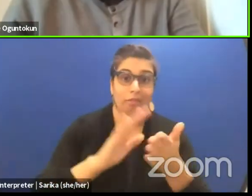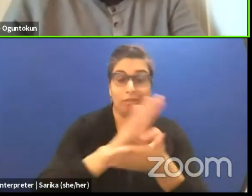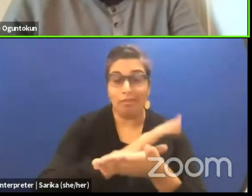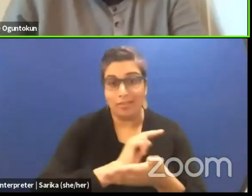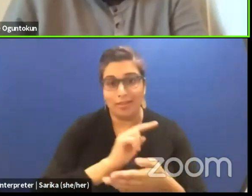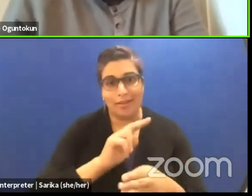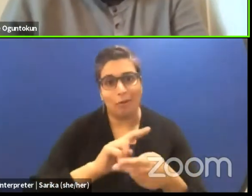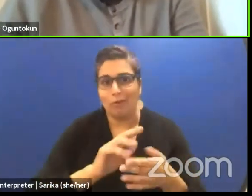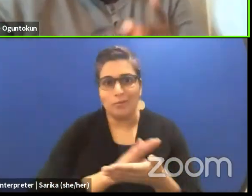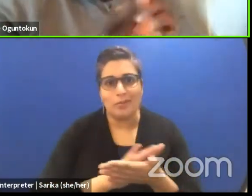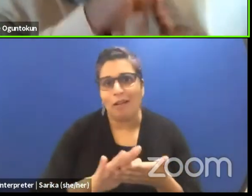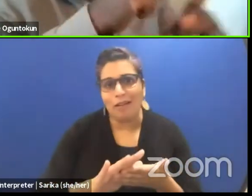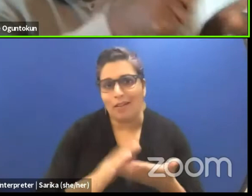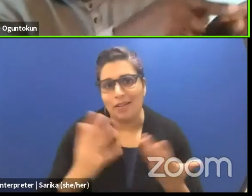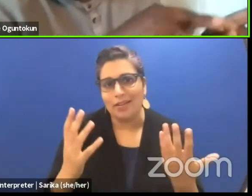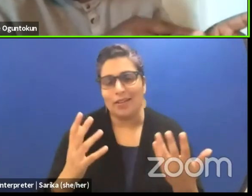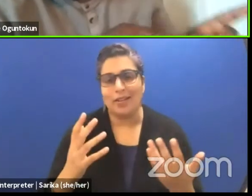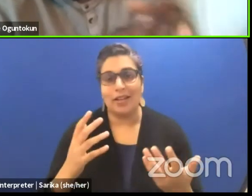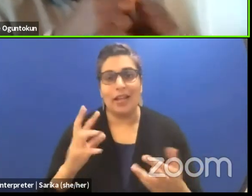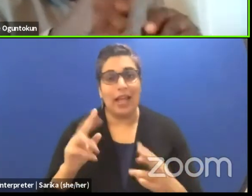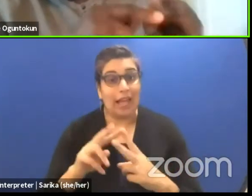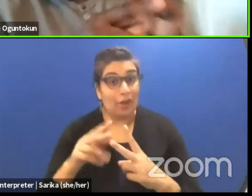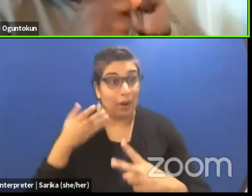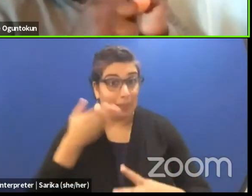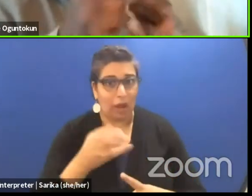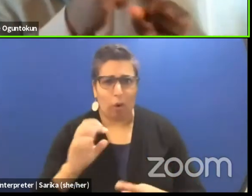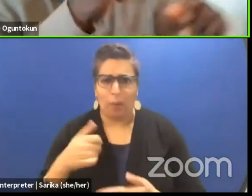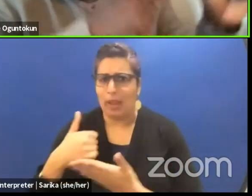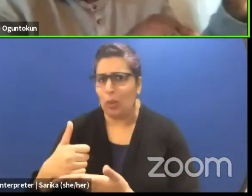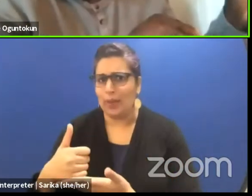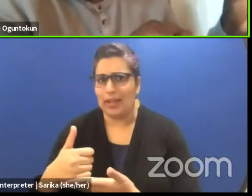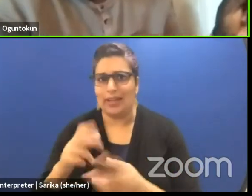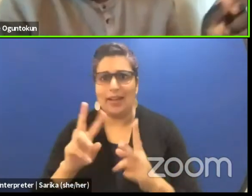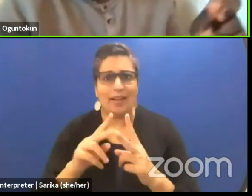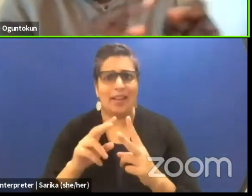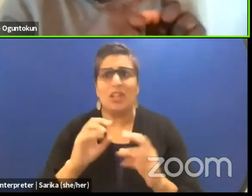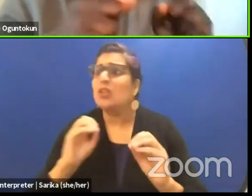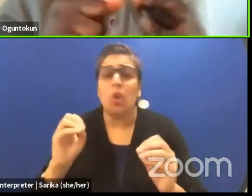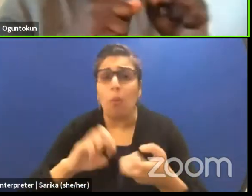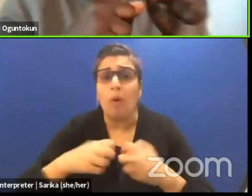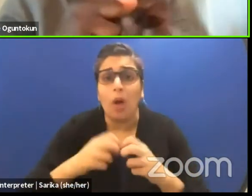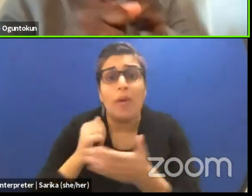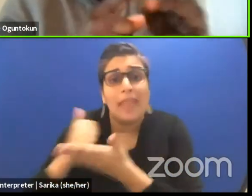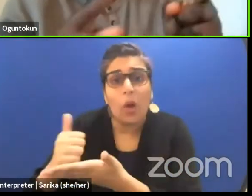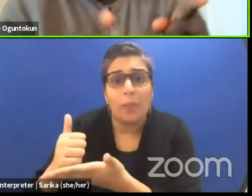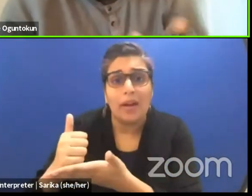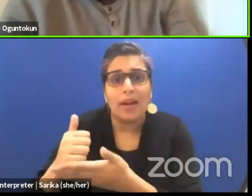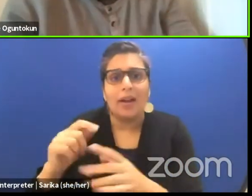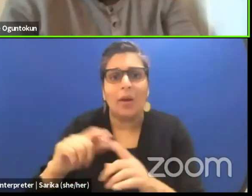It's either I'm there or I'm helping out and understand there's nothing the matter with helping out but that collaboration thing,